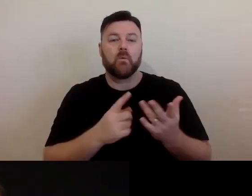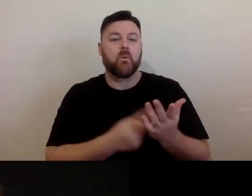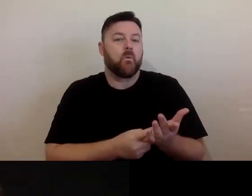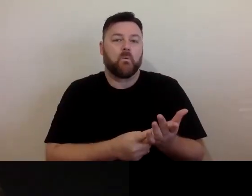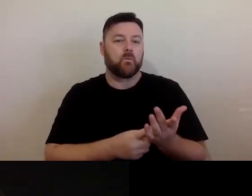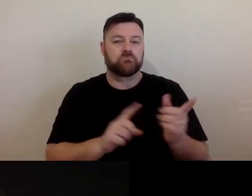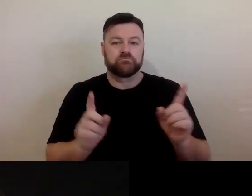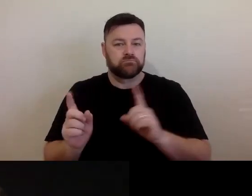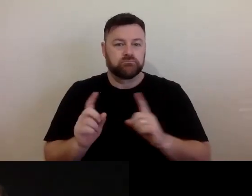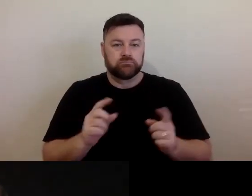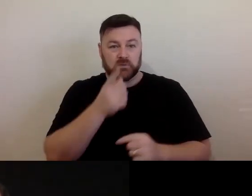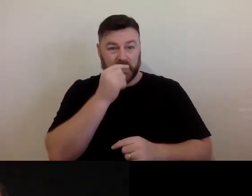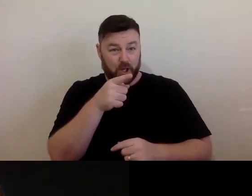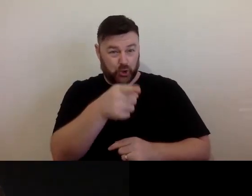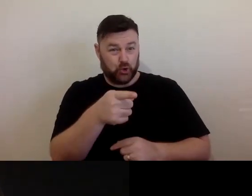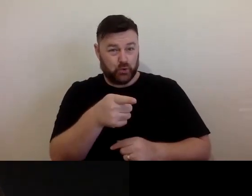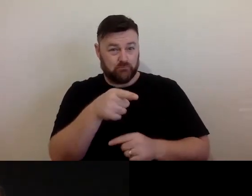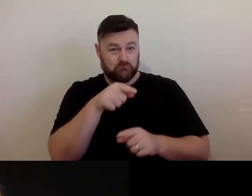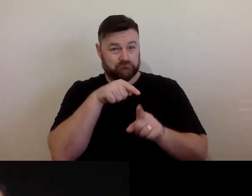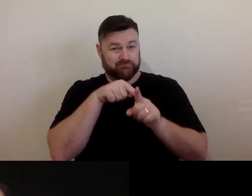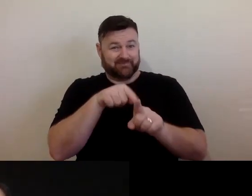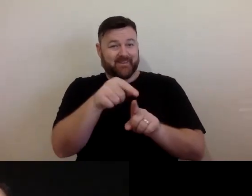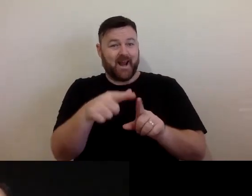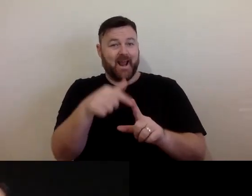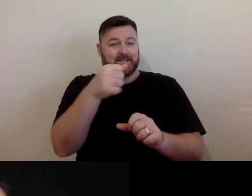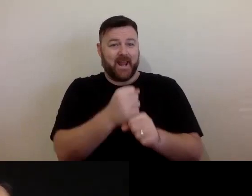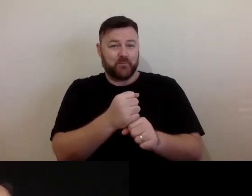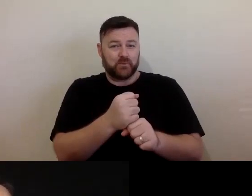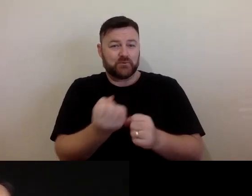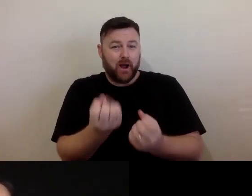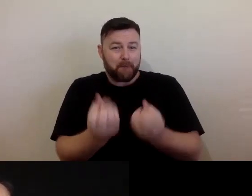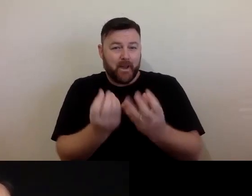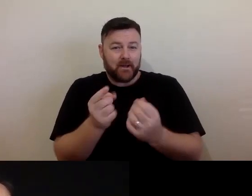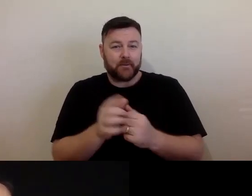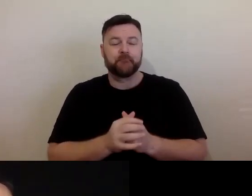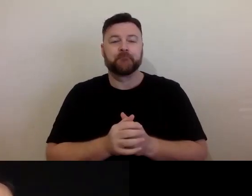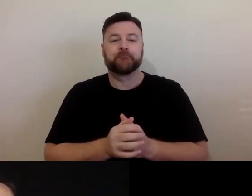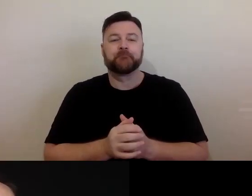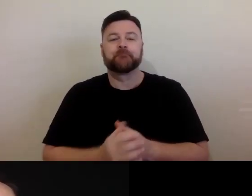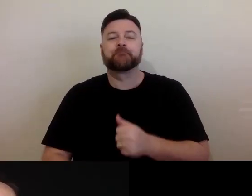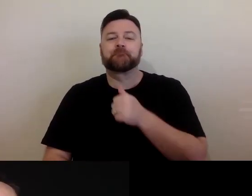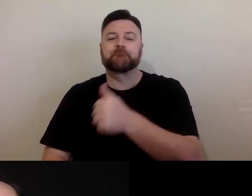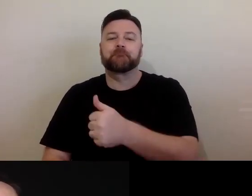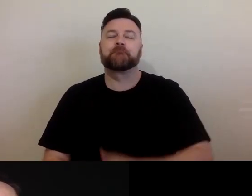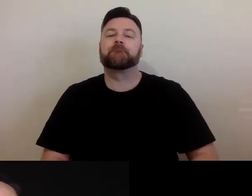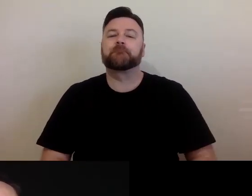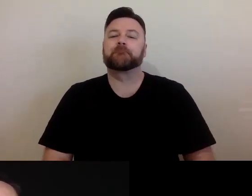Could you maybe use that example to maybe just sort of unpack a few things? Yeah. Definitely.